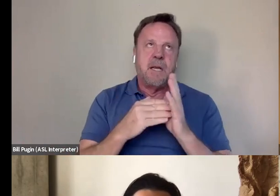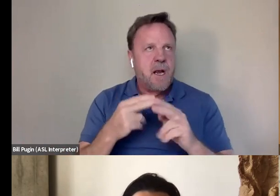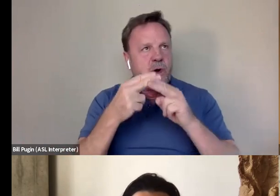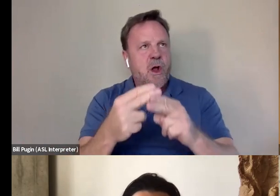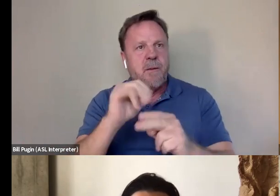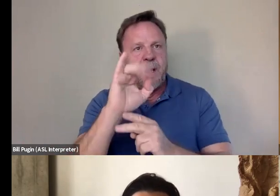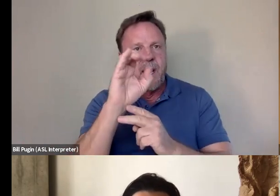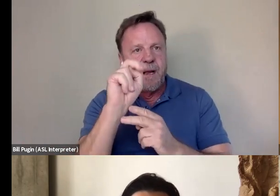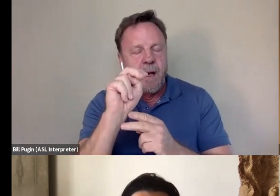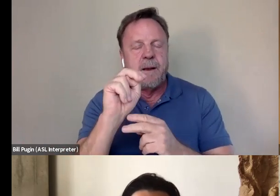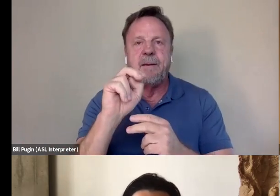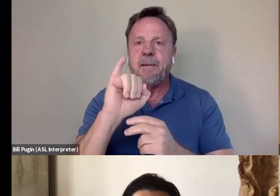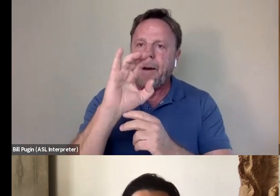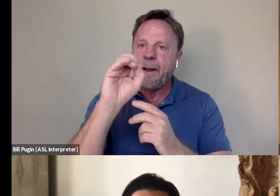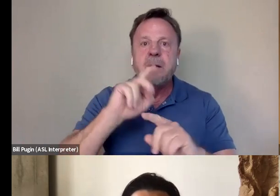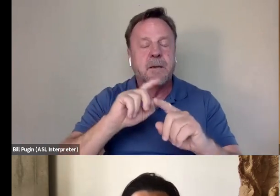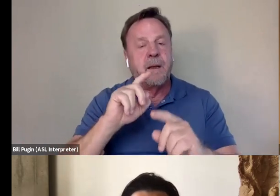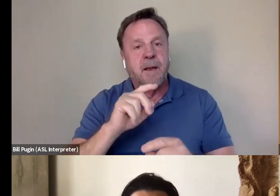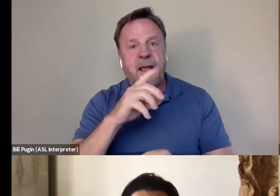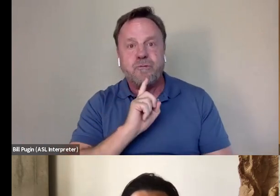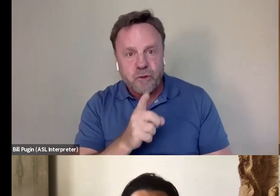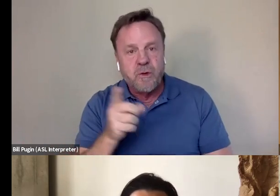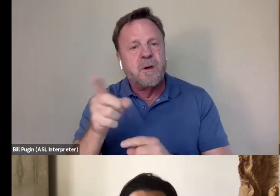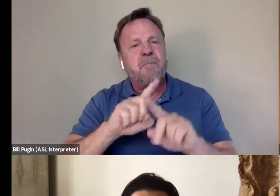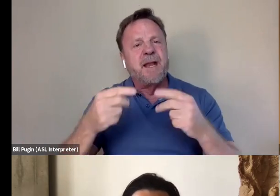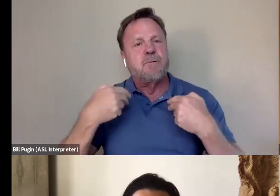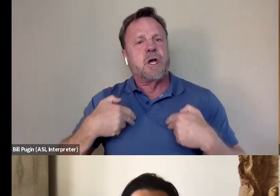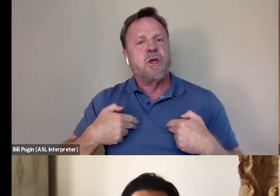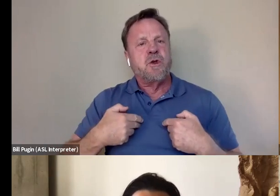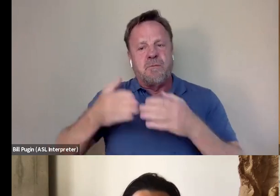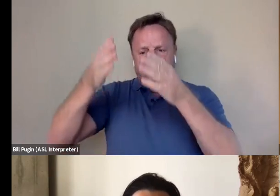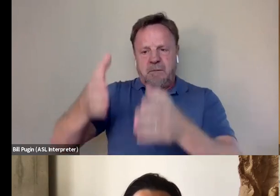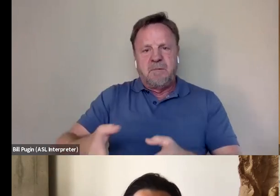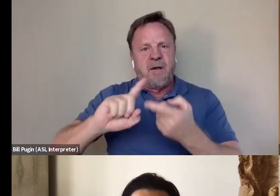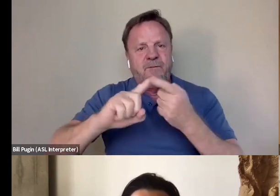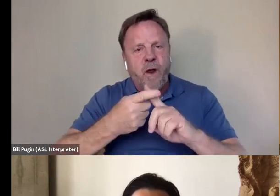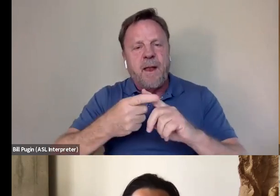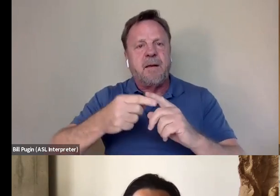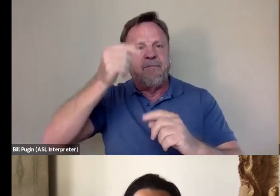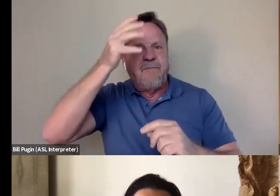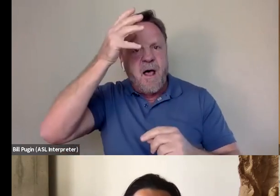but he certainly was. He was a human being. He was a friend He was a father. He was a brother. He was a husband.